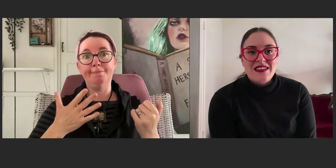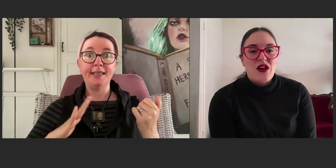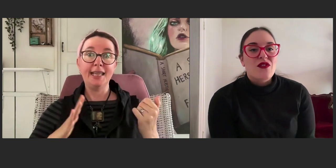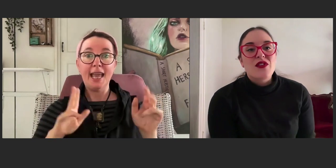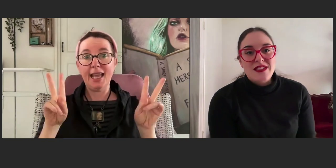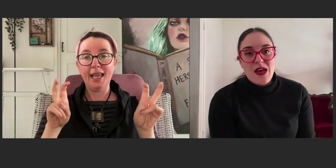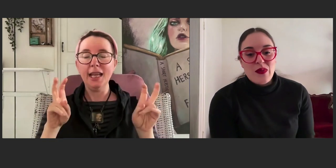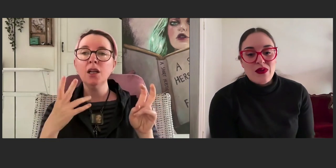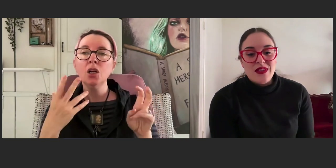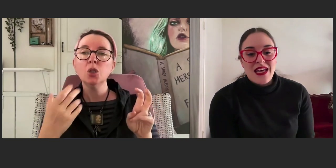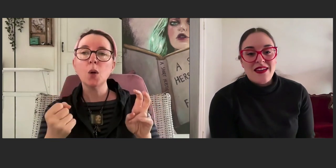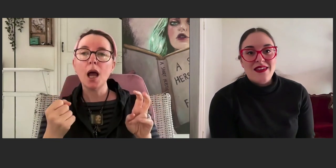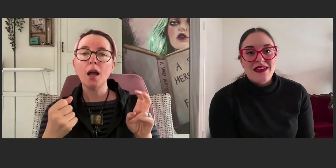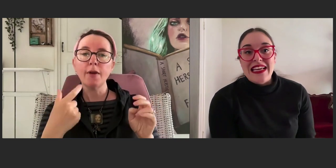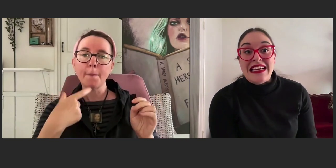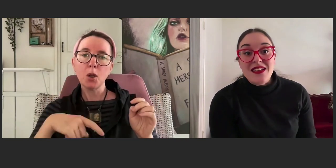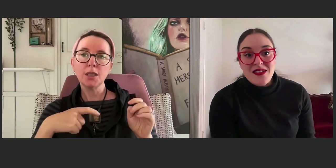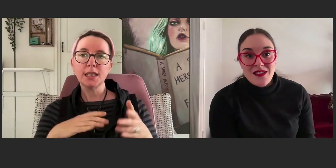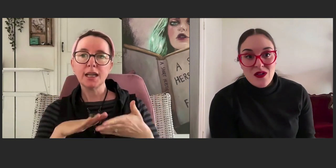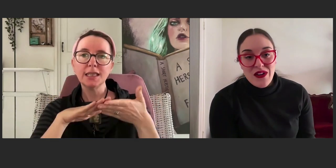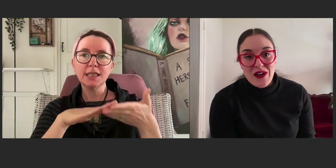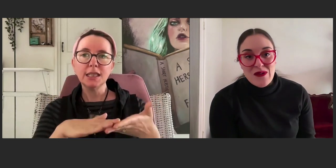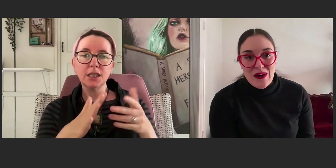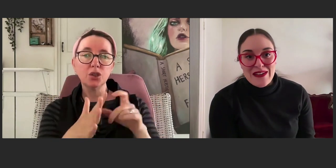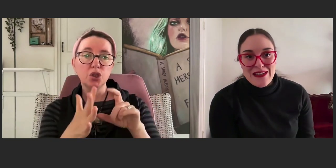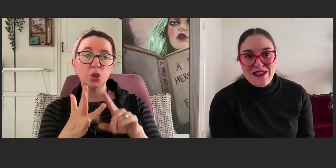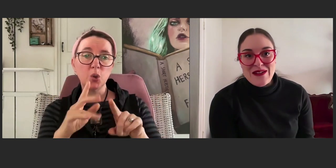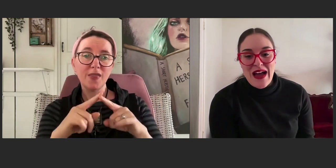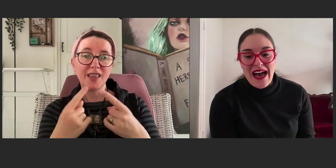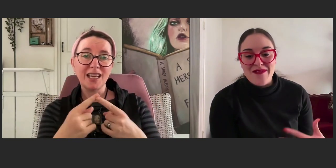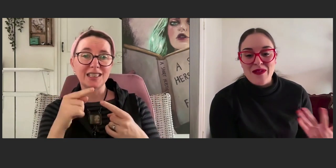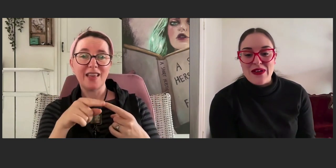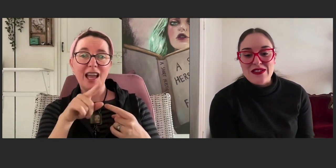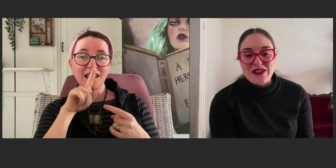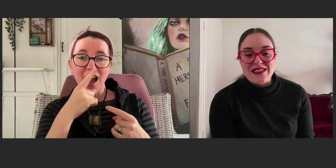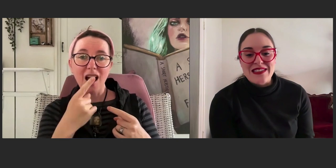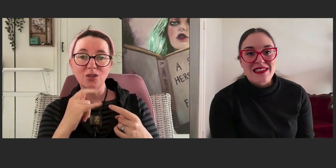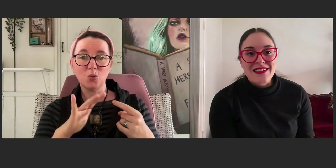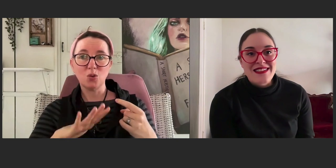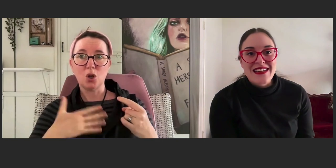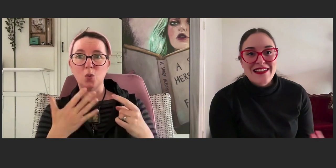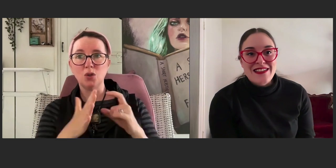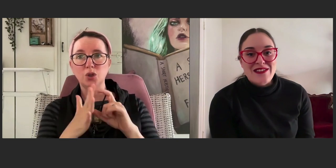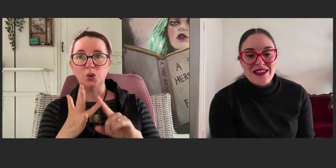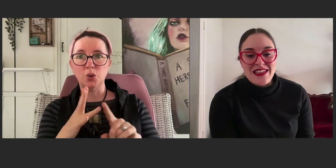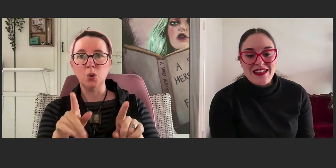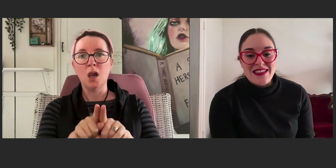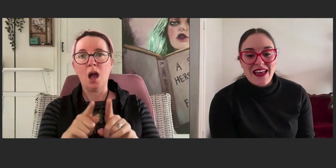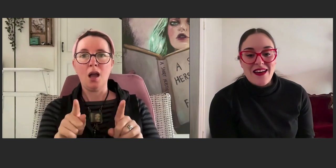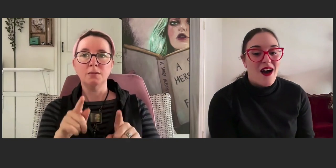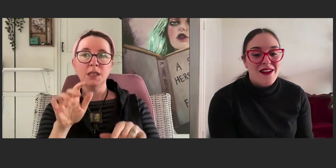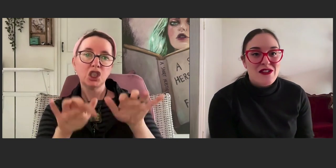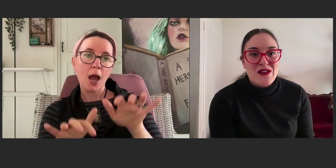So for example, "Their need," quote unquote, to have a personal assistant to do things they can't do